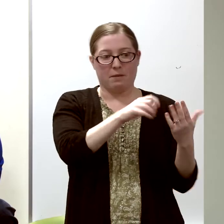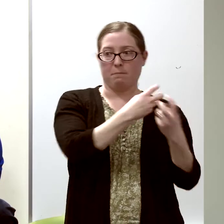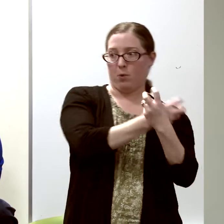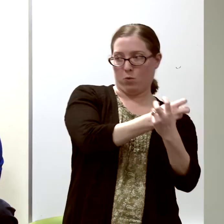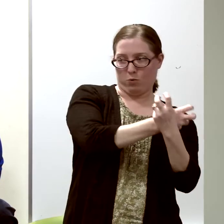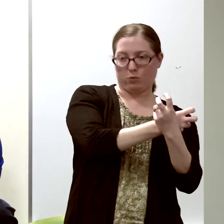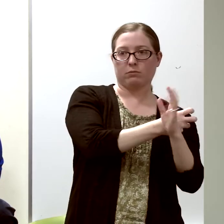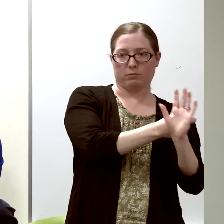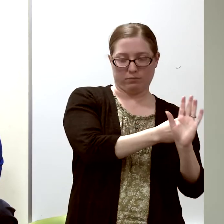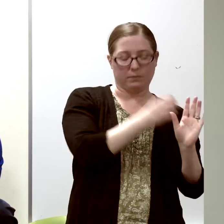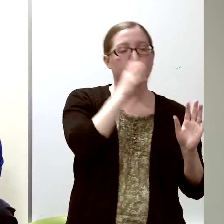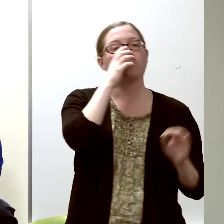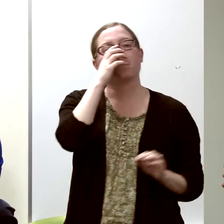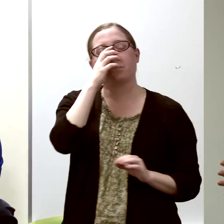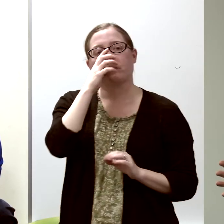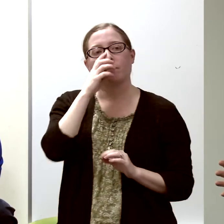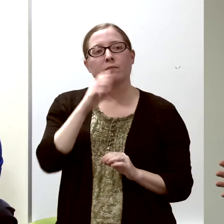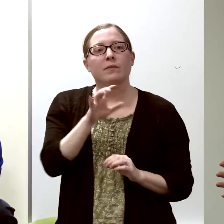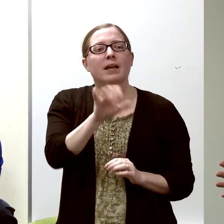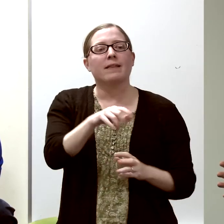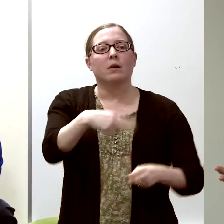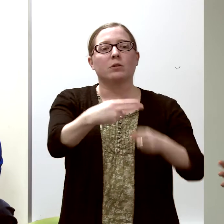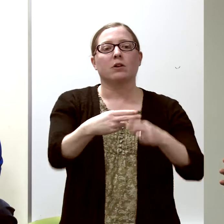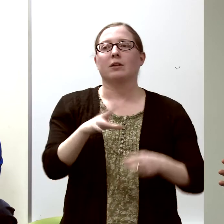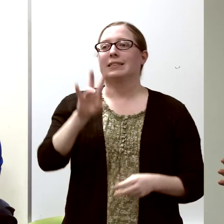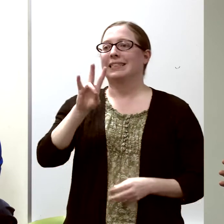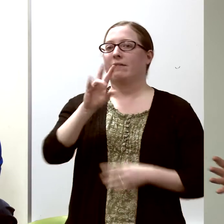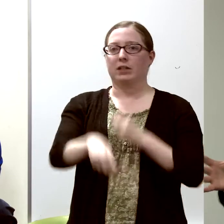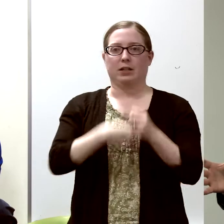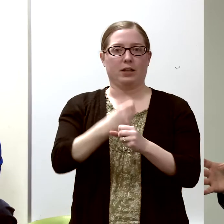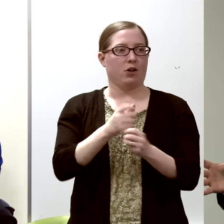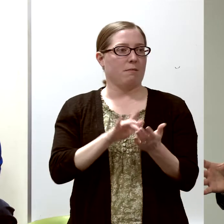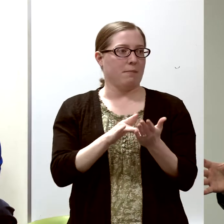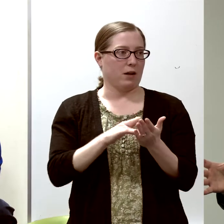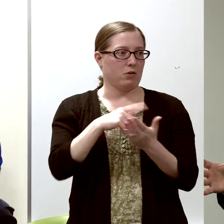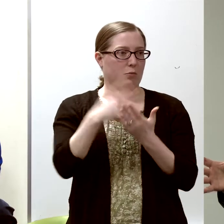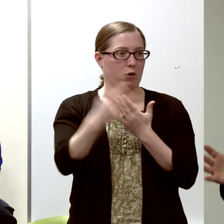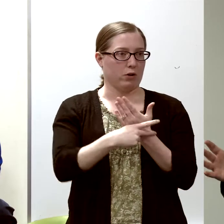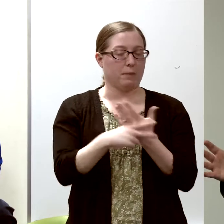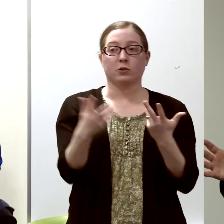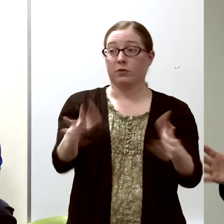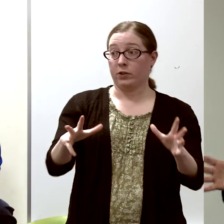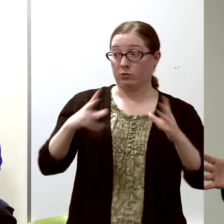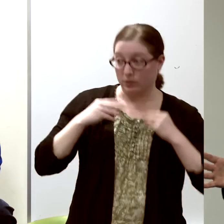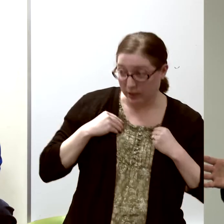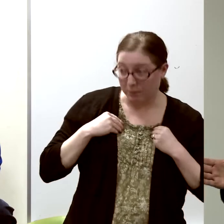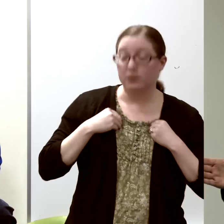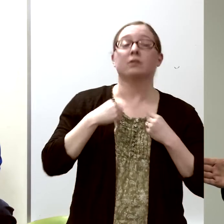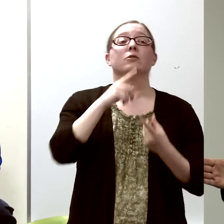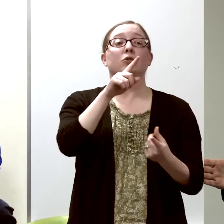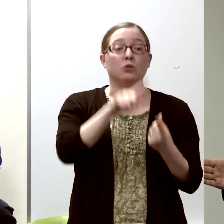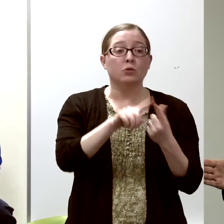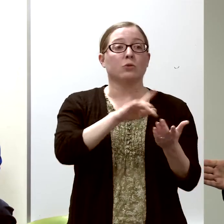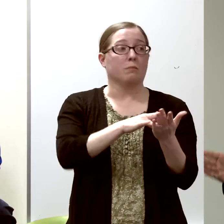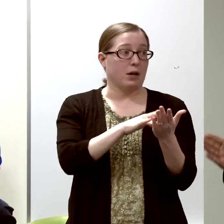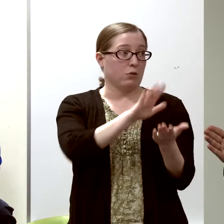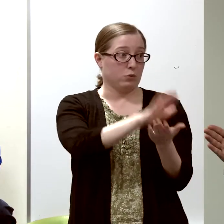and it was what was called a 7-year medical program. So I was accepted into medical school